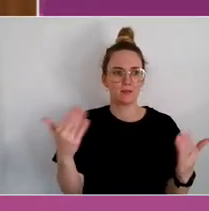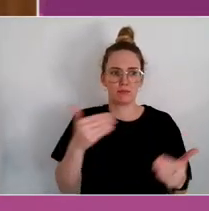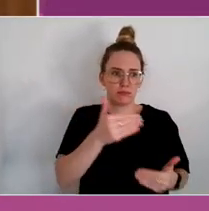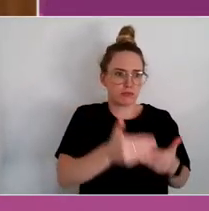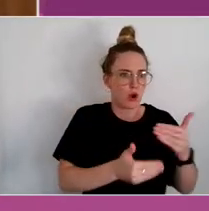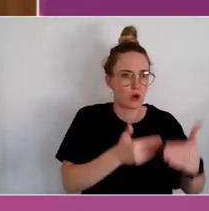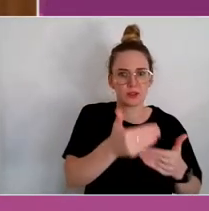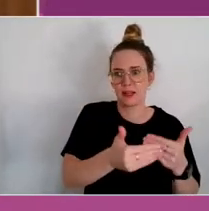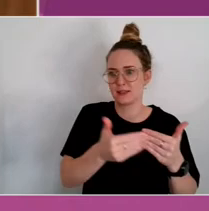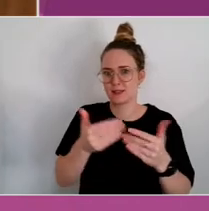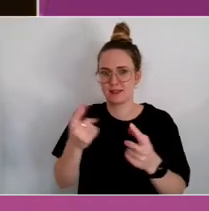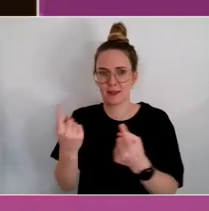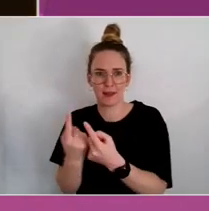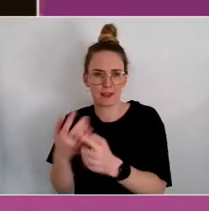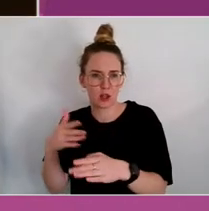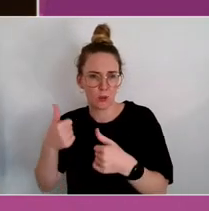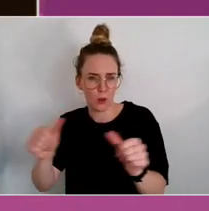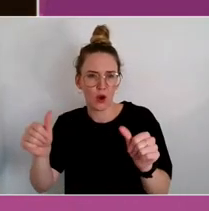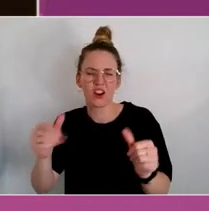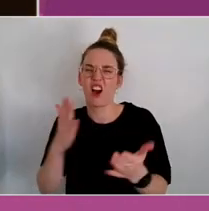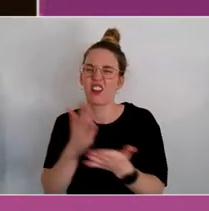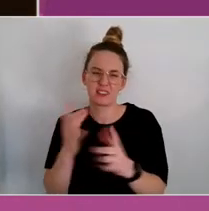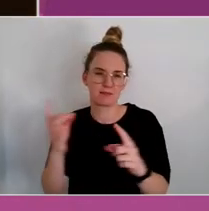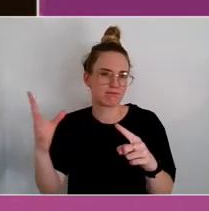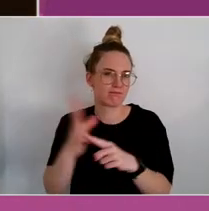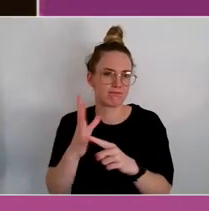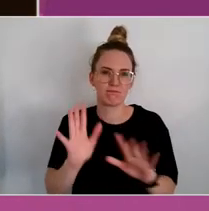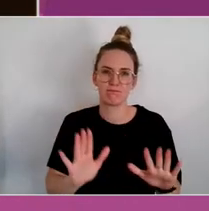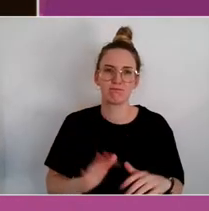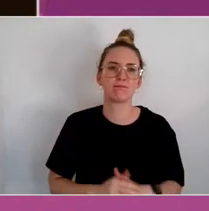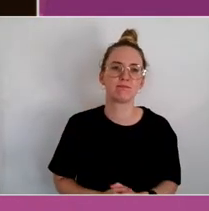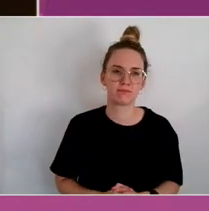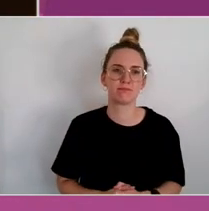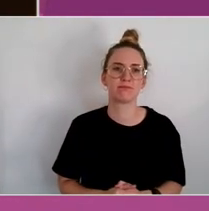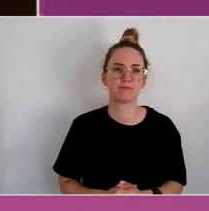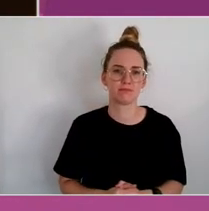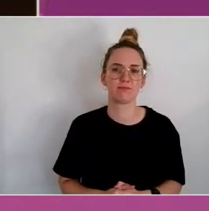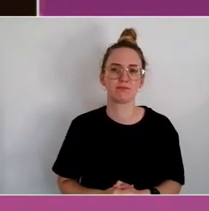really critical. I may jump in the that's OK.